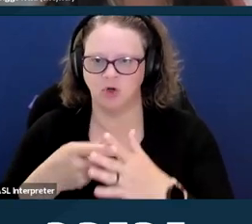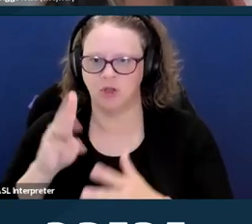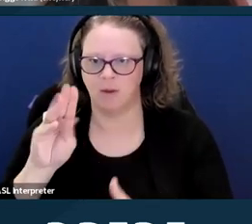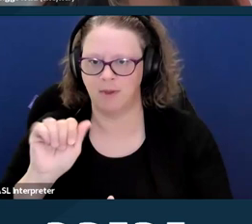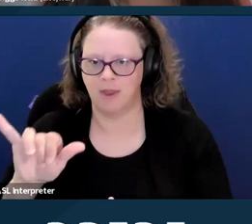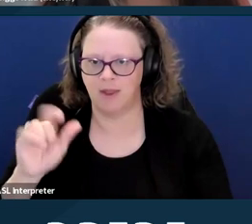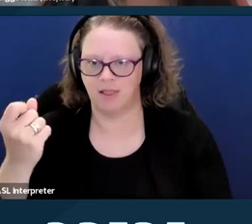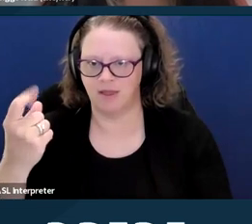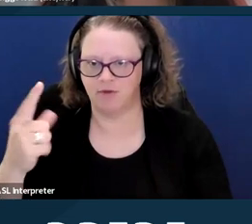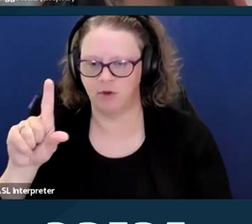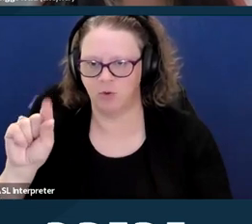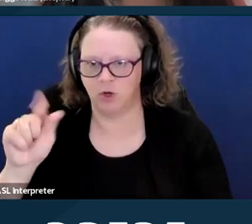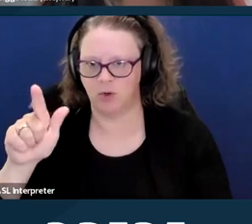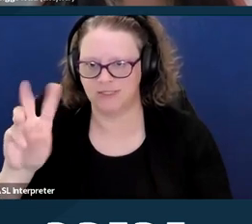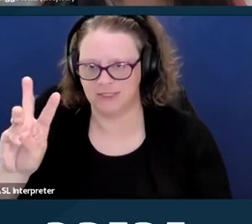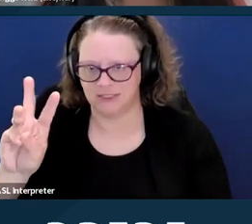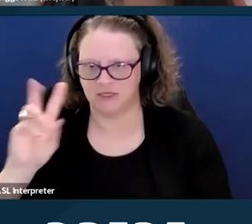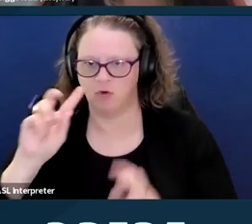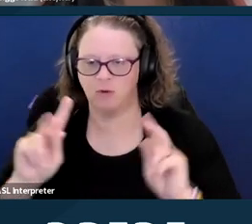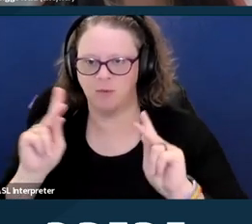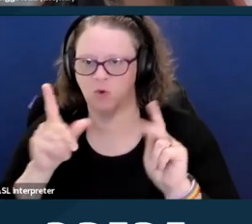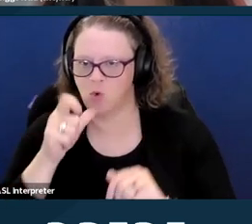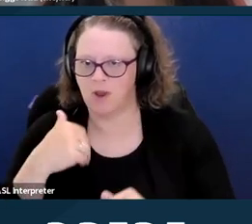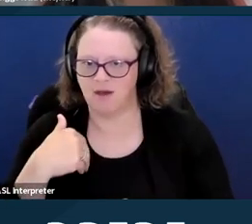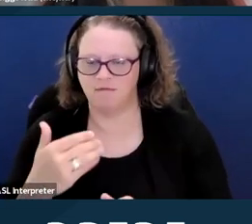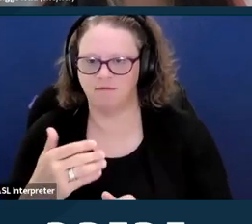for people that have 15 or more employees